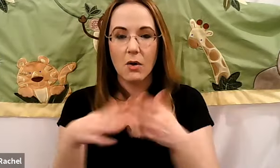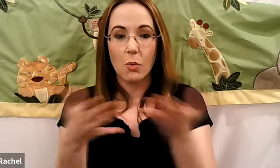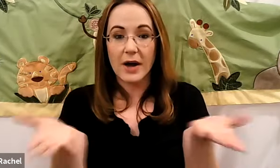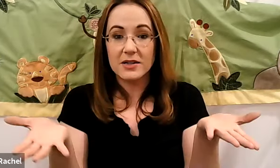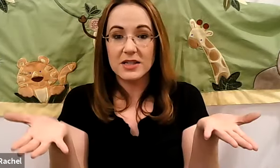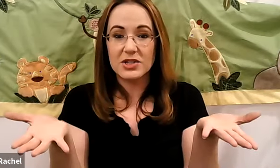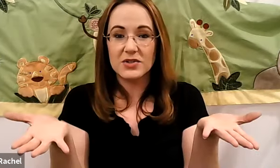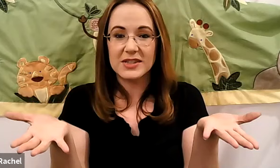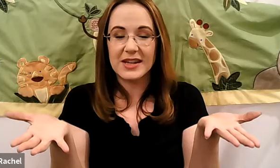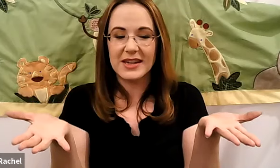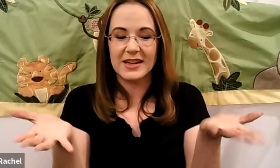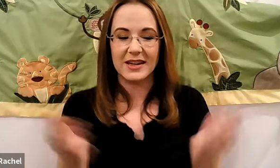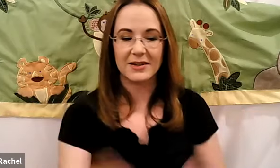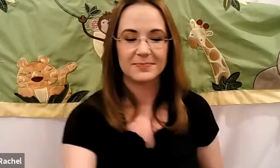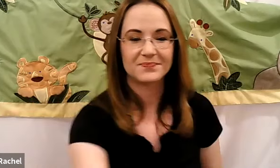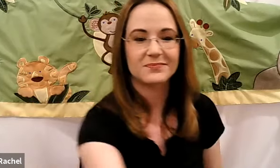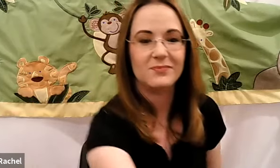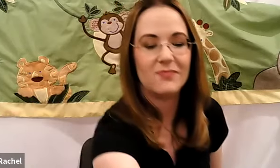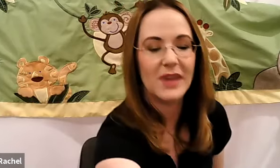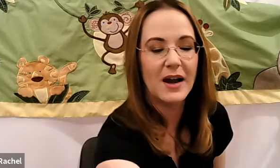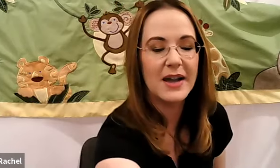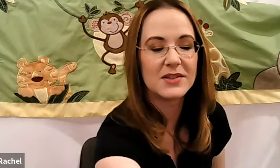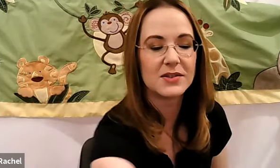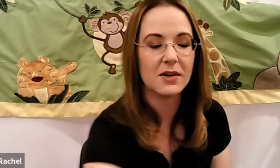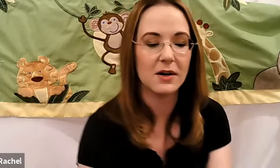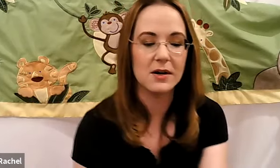Rachel: What did you see Rachel: I saw